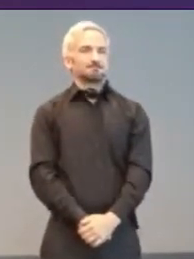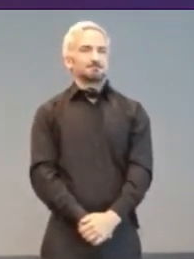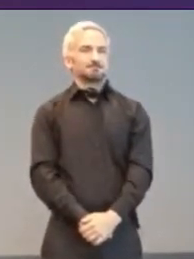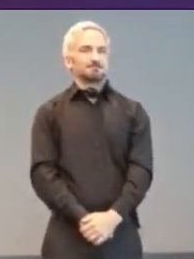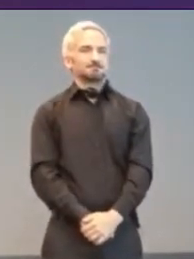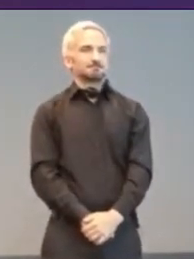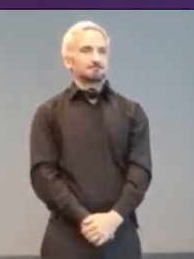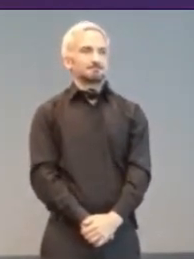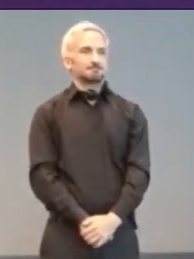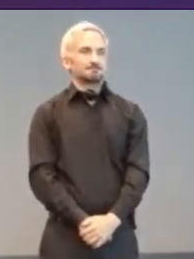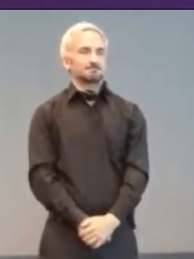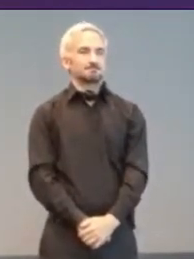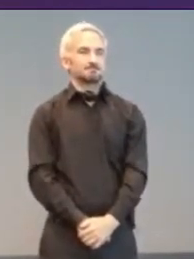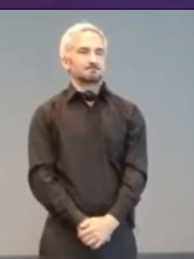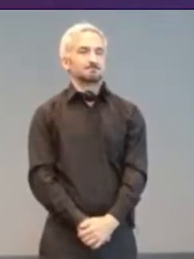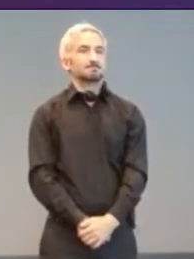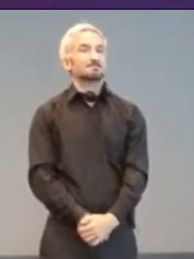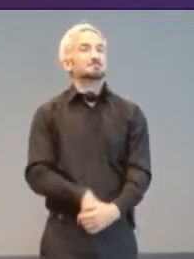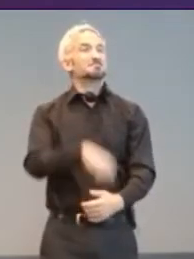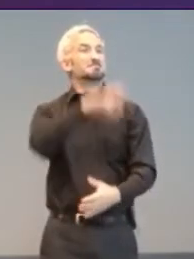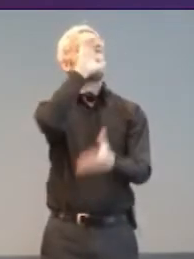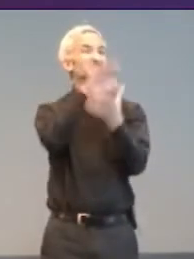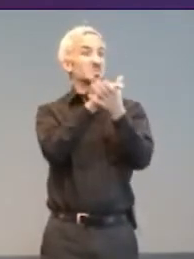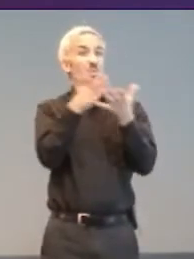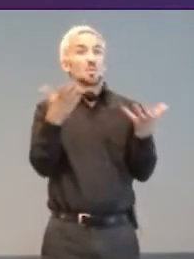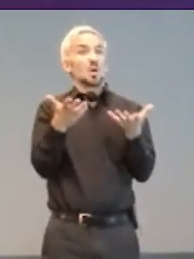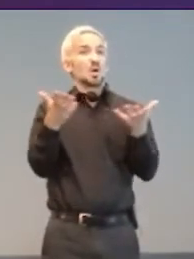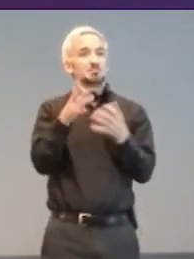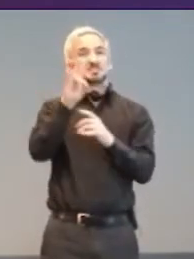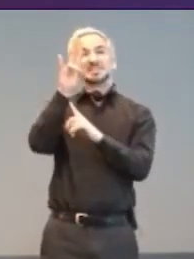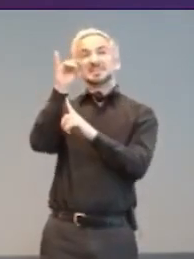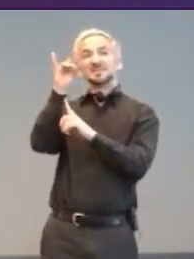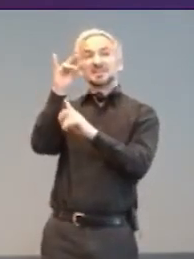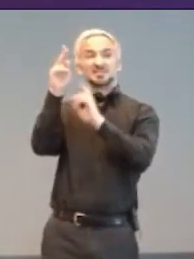There are believed to be around 70 people currently in game accessibility roles at